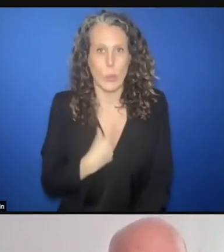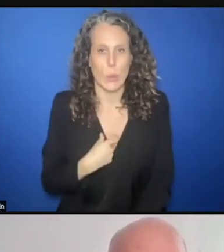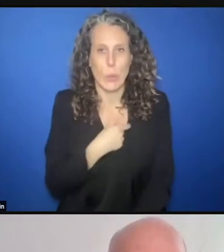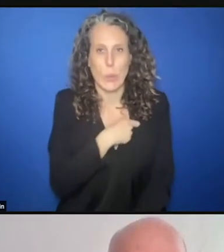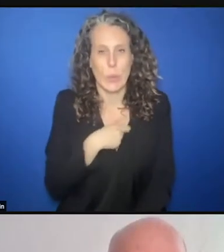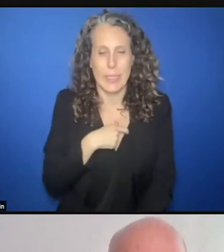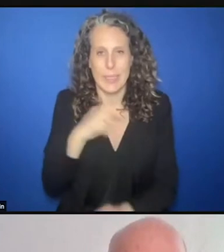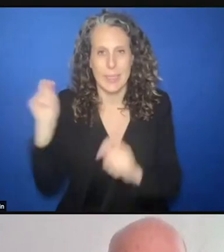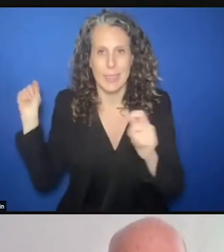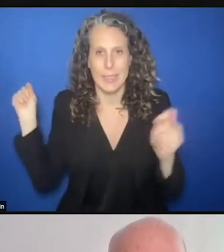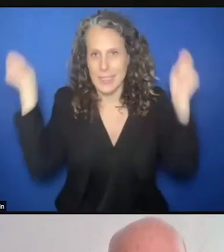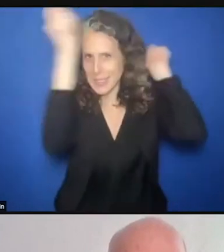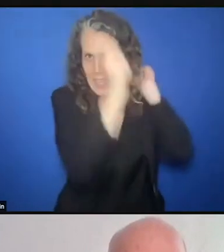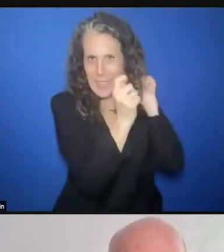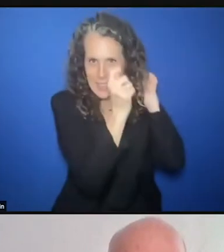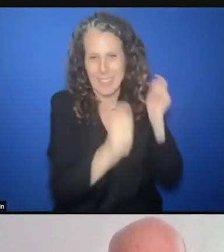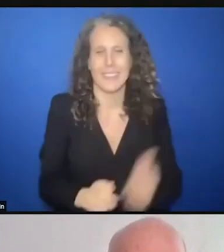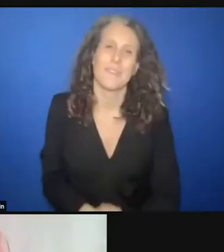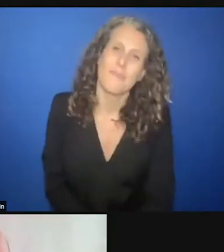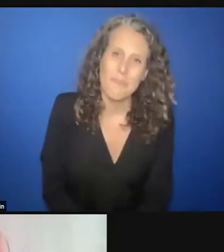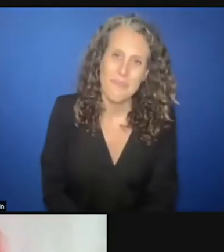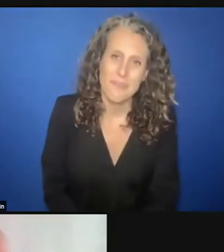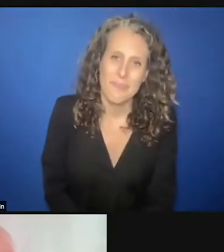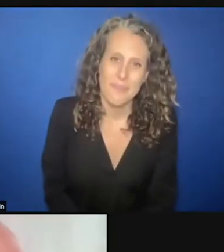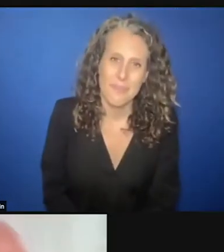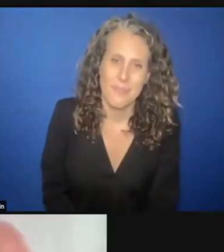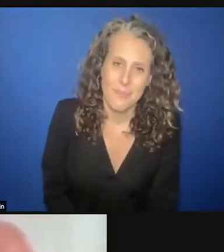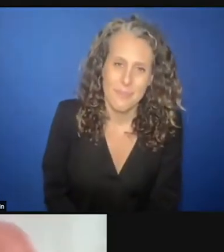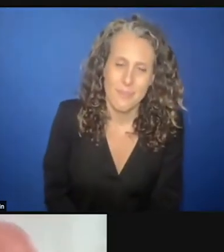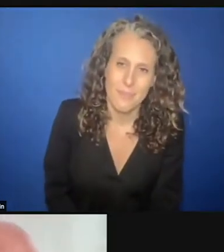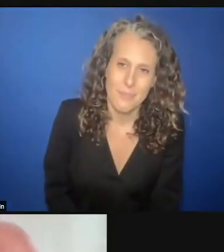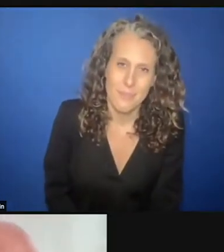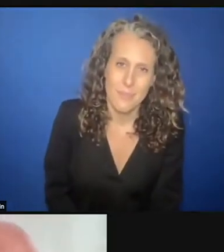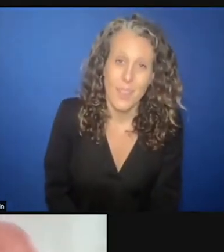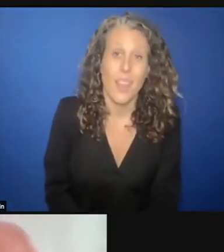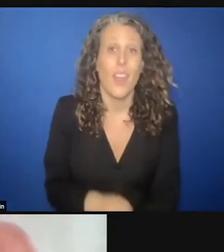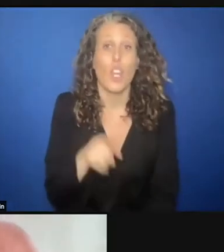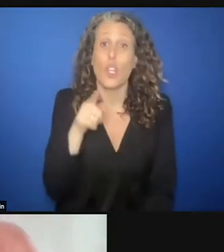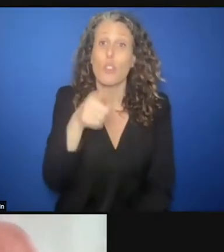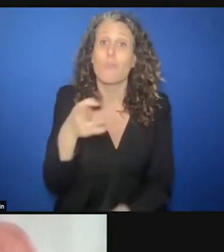First of all, I hope that we delved into those three areas that you set us at the